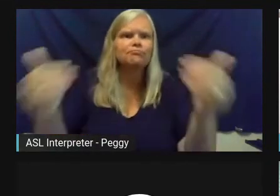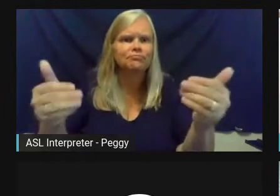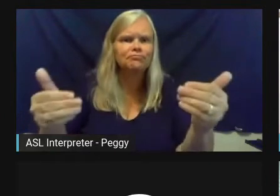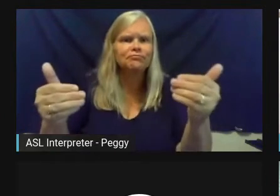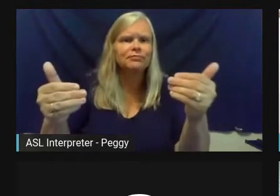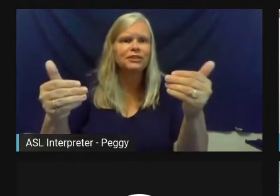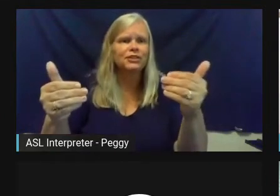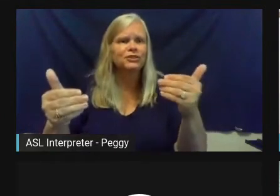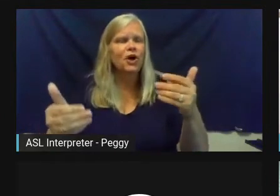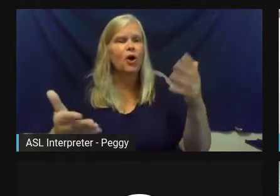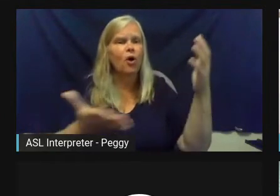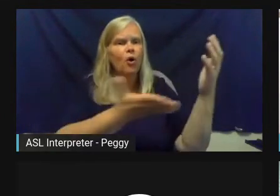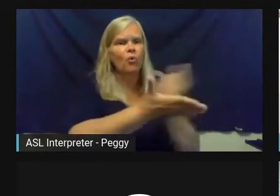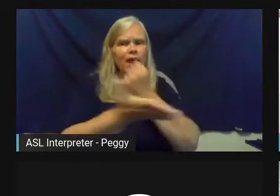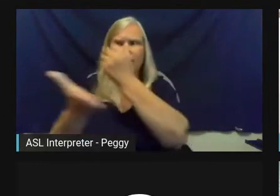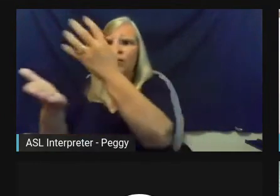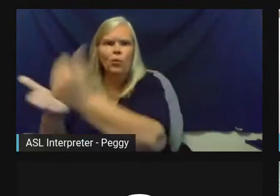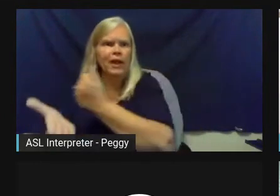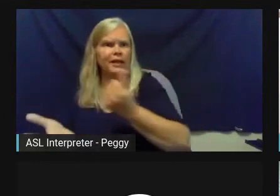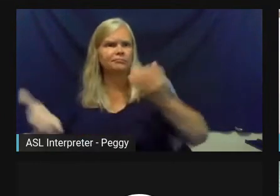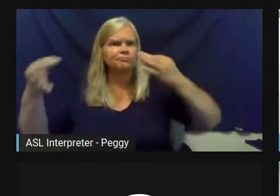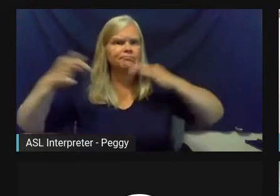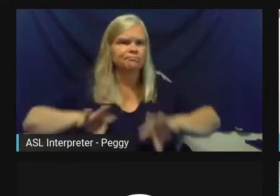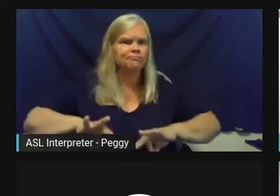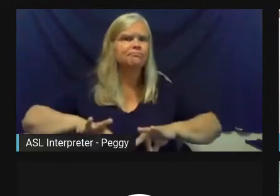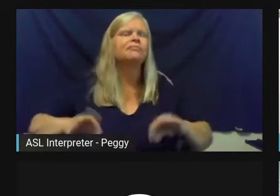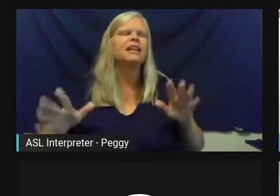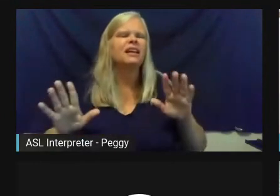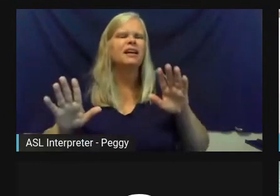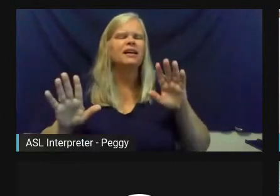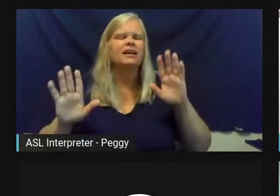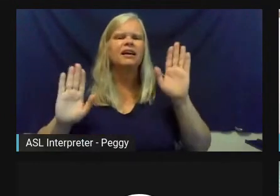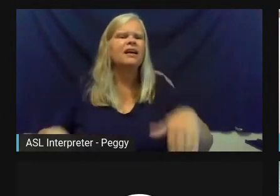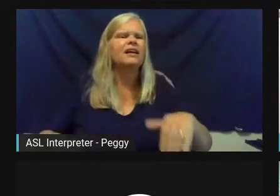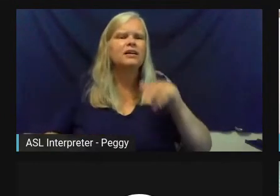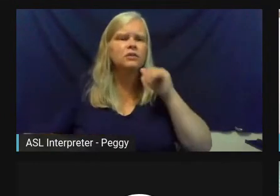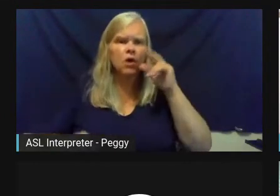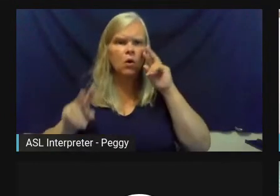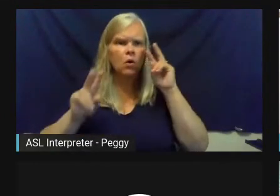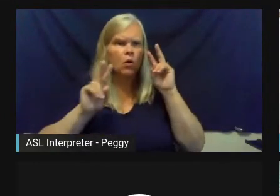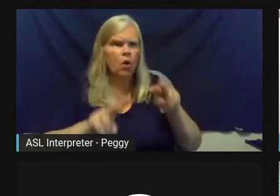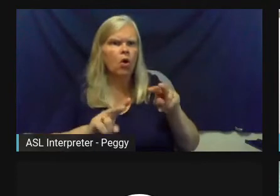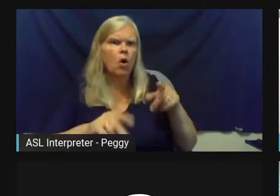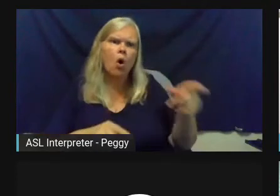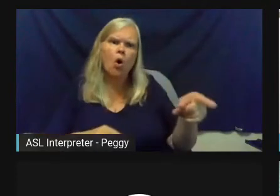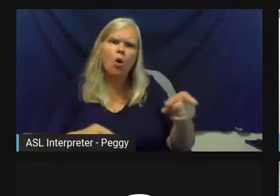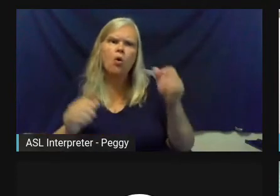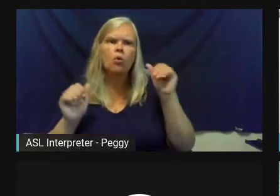So the long way of saying, look beyond the value that individual could add to your own organization to